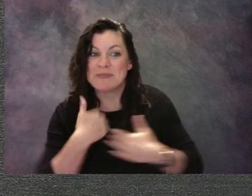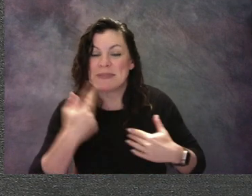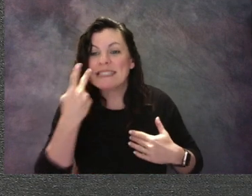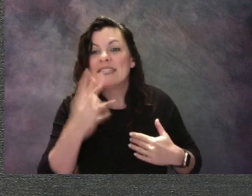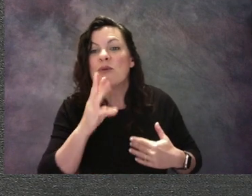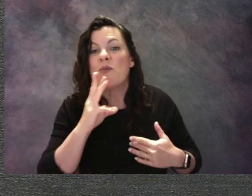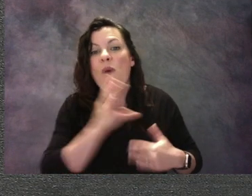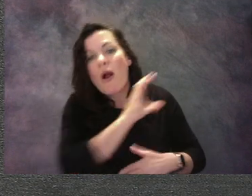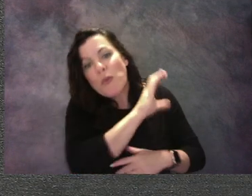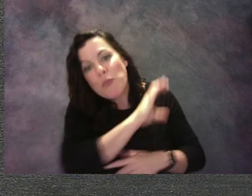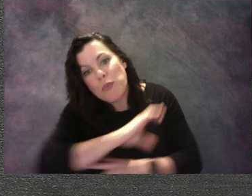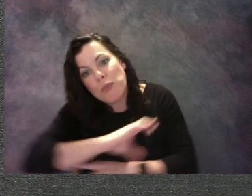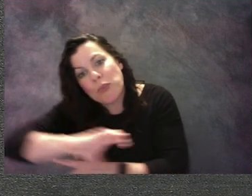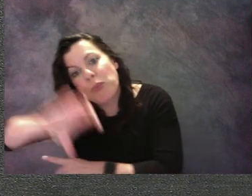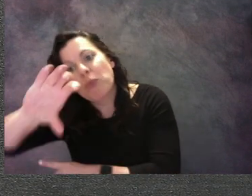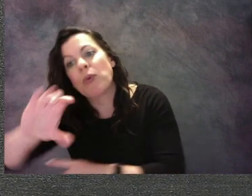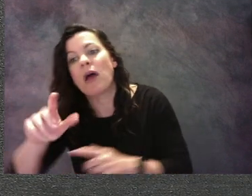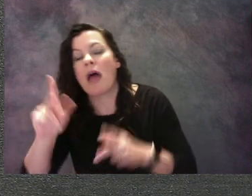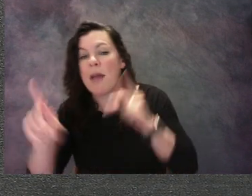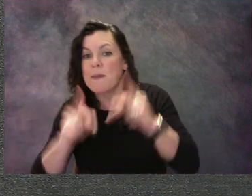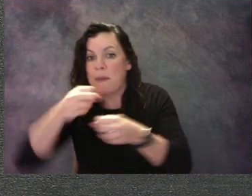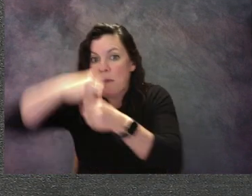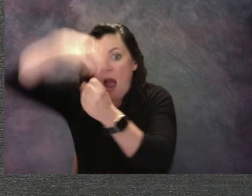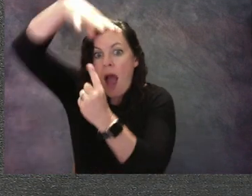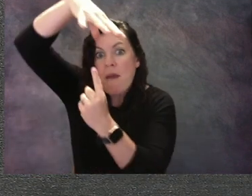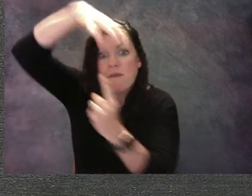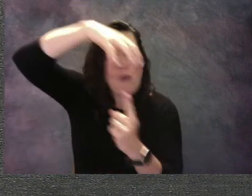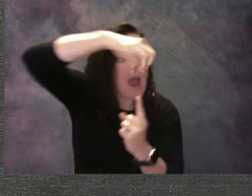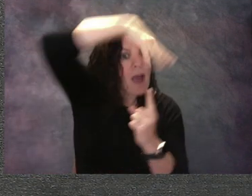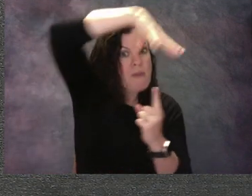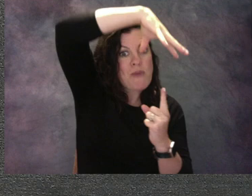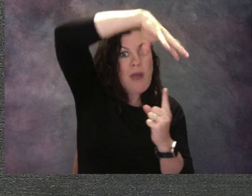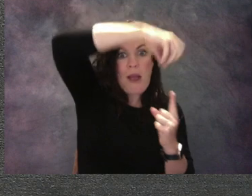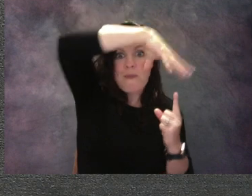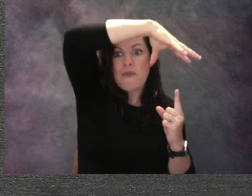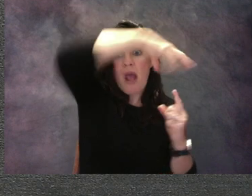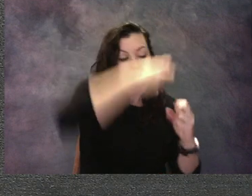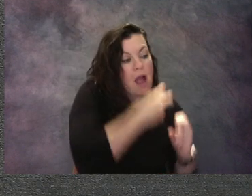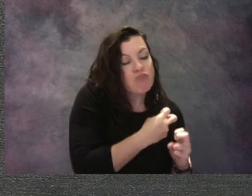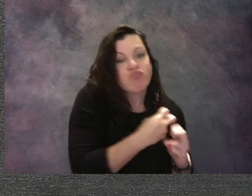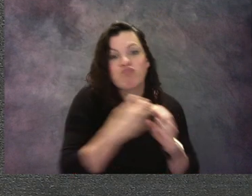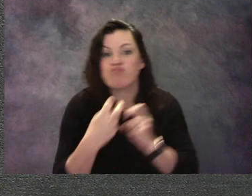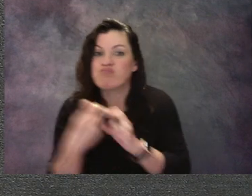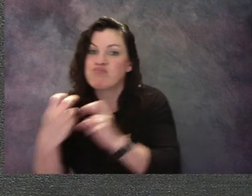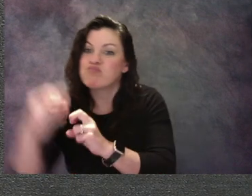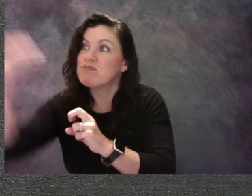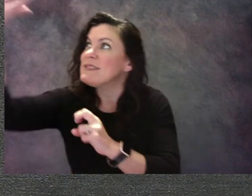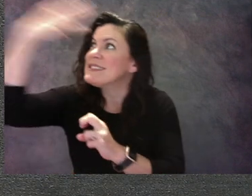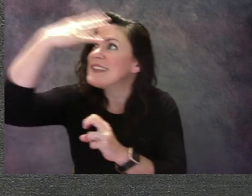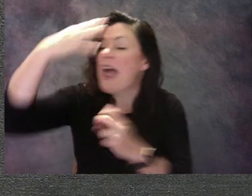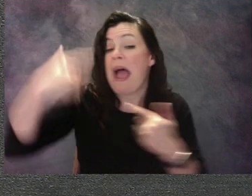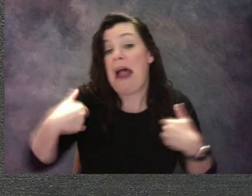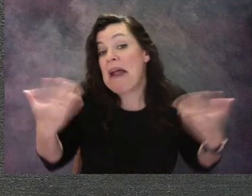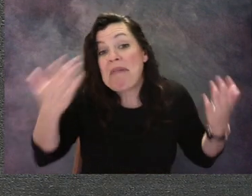There's no right or wrong answer when you look at art. You can use your imagination to create any ideas about artwork.